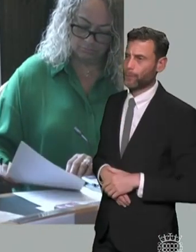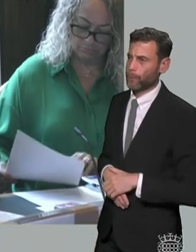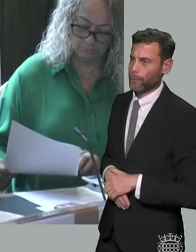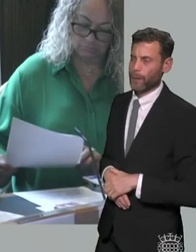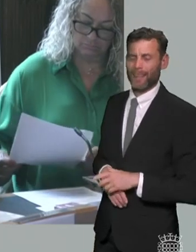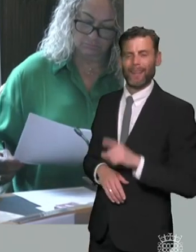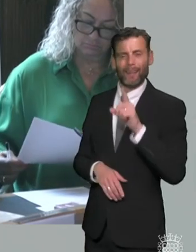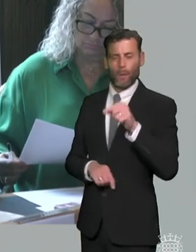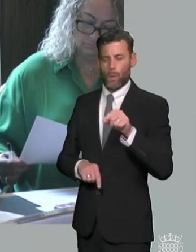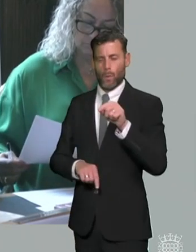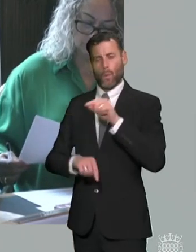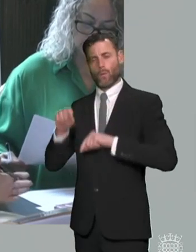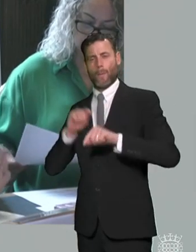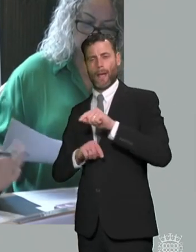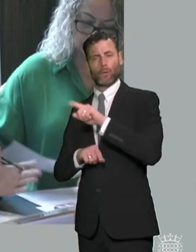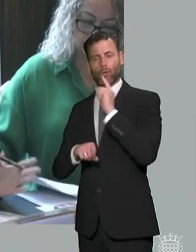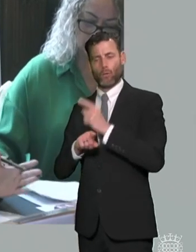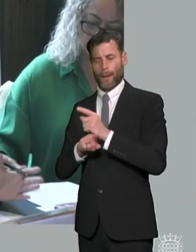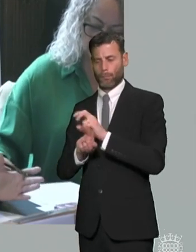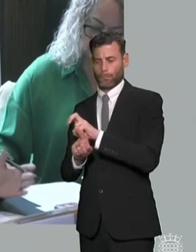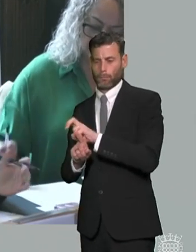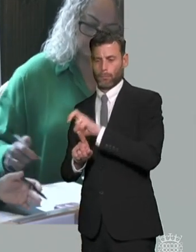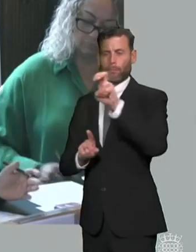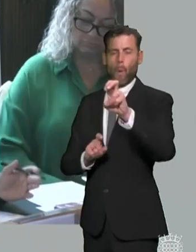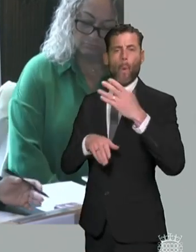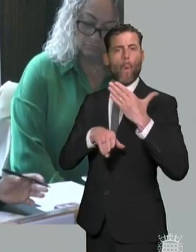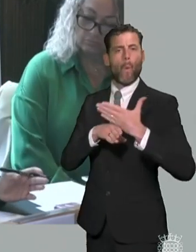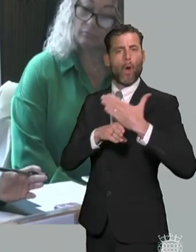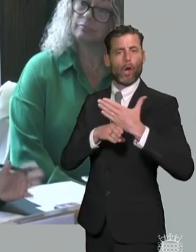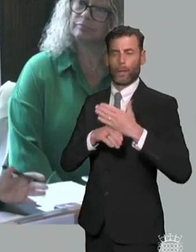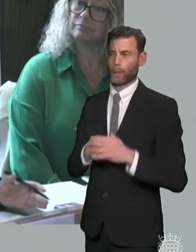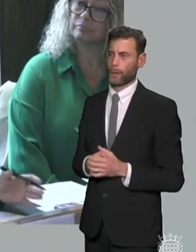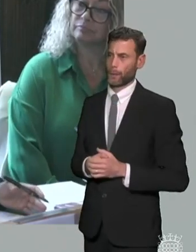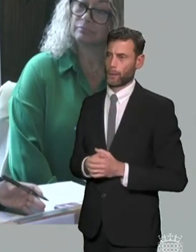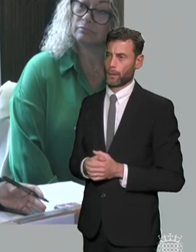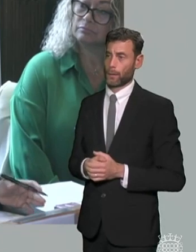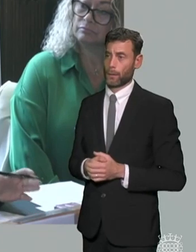again um are you worried specifically in terms of the ascended green um review green paper